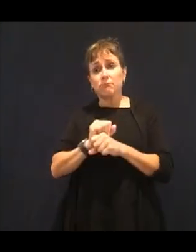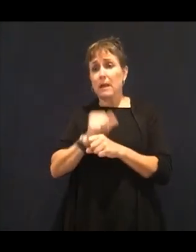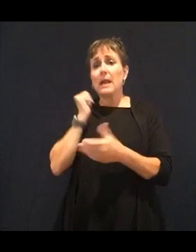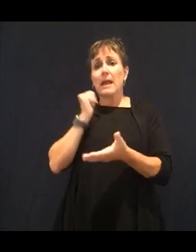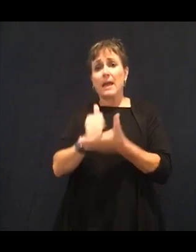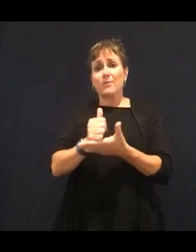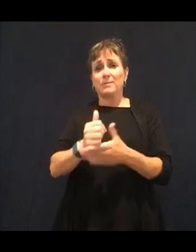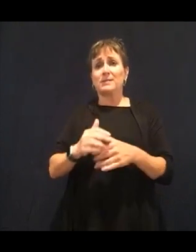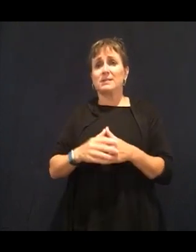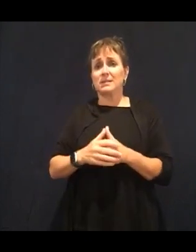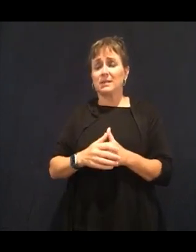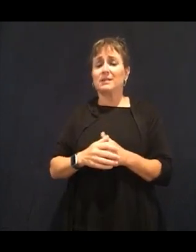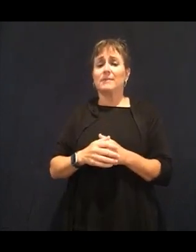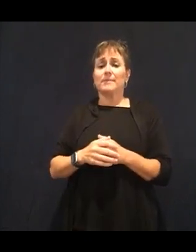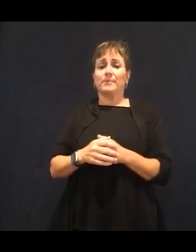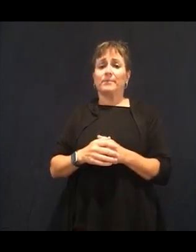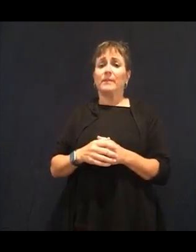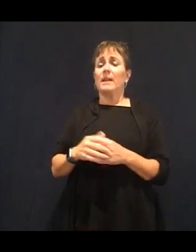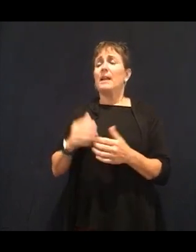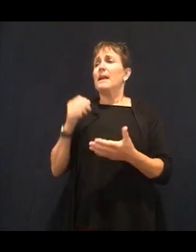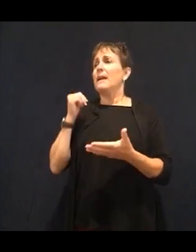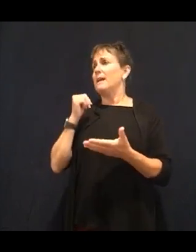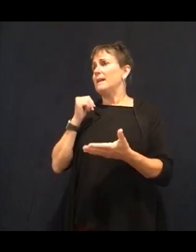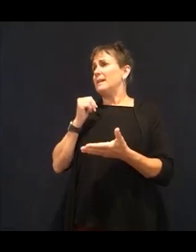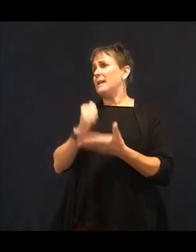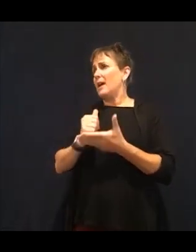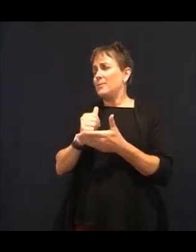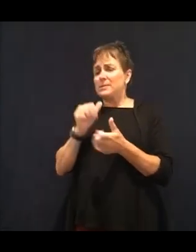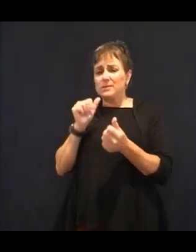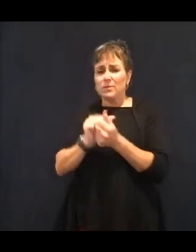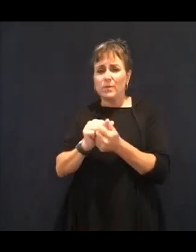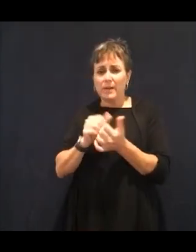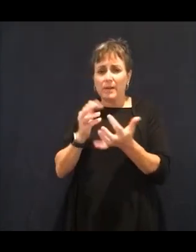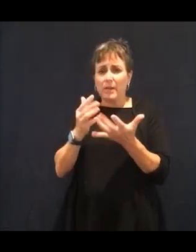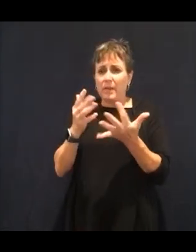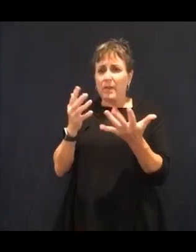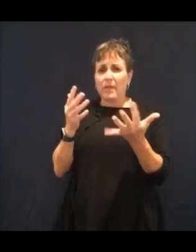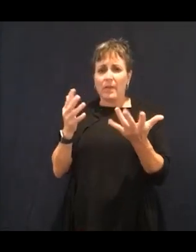of our genes that we keep replenishing each and every day